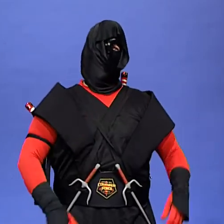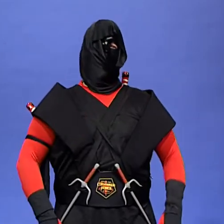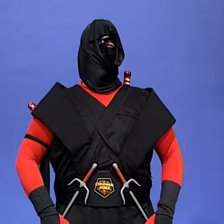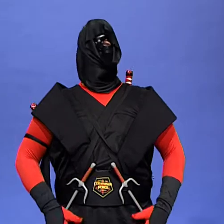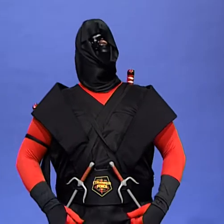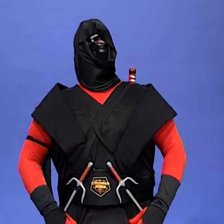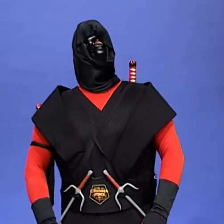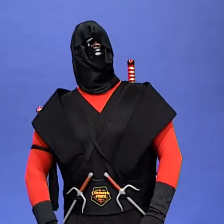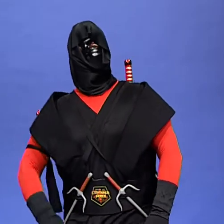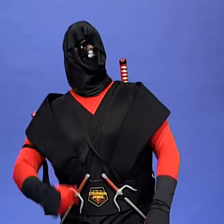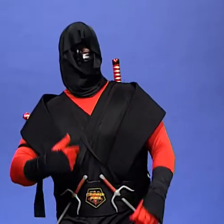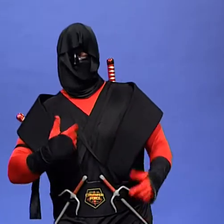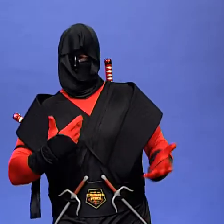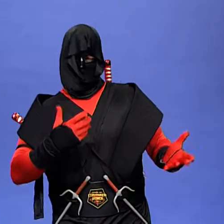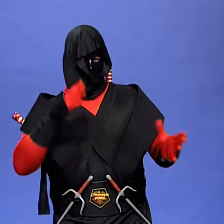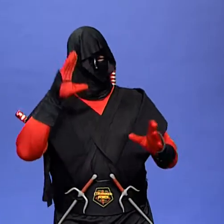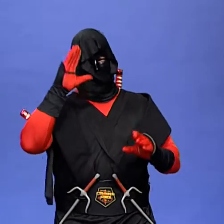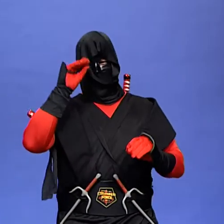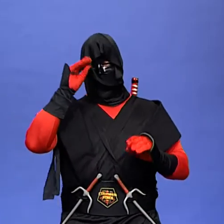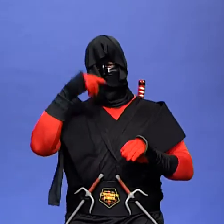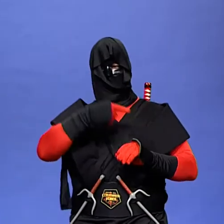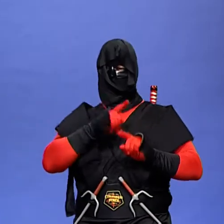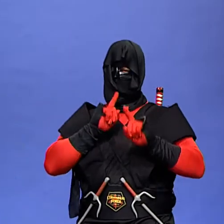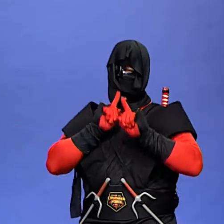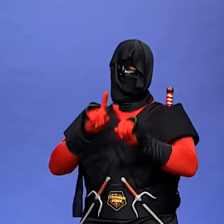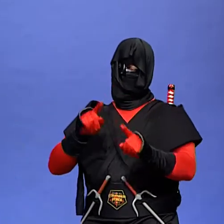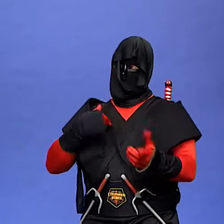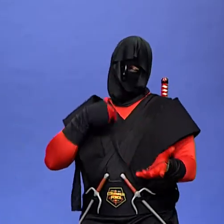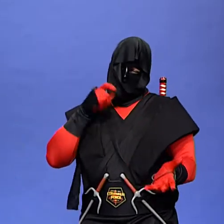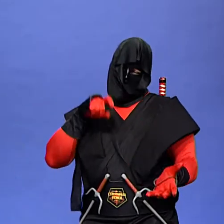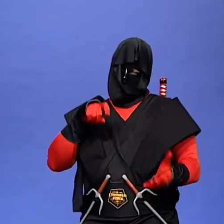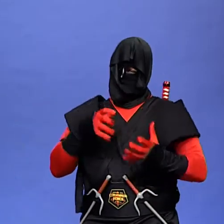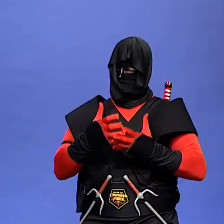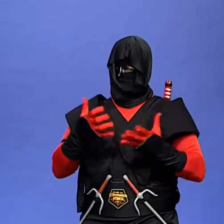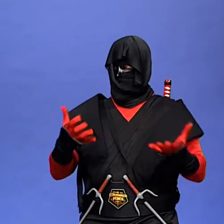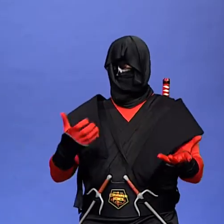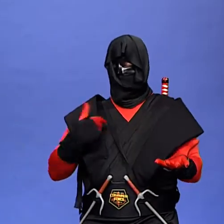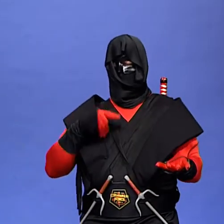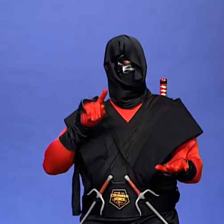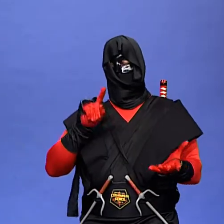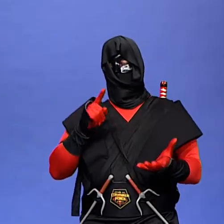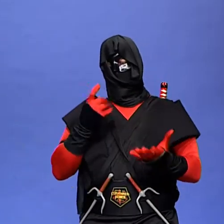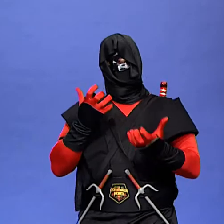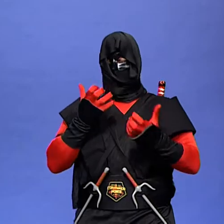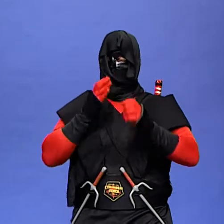I don't need very much now said the boy just a quite place to sit and rest